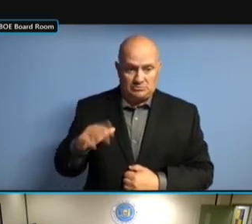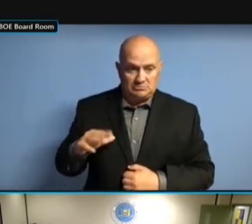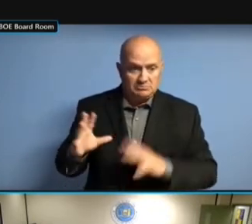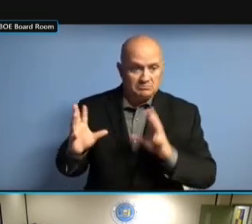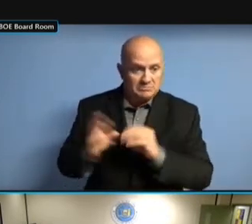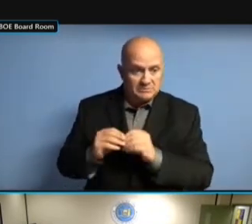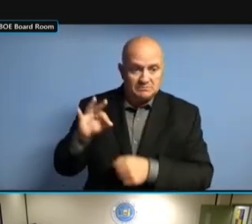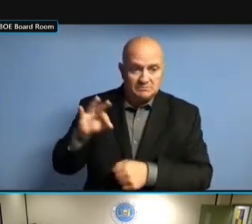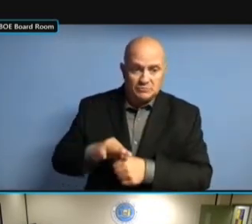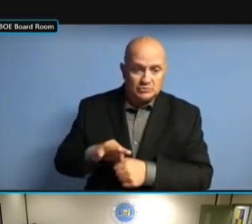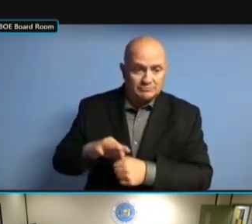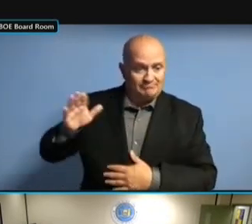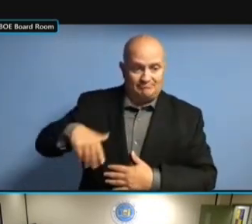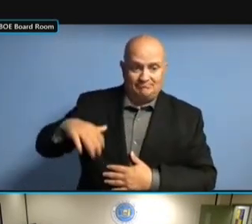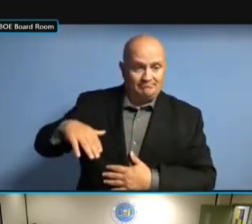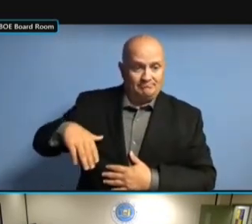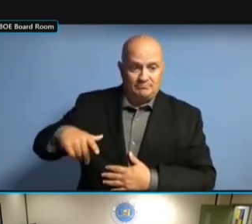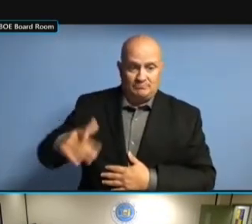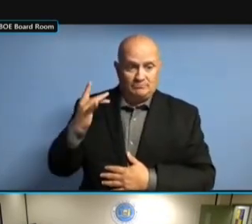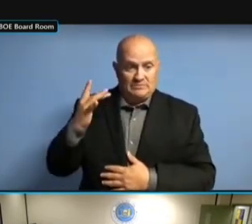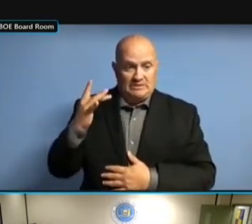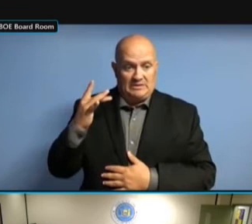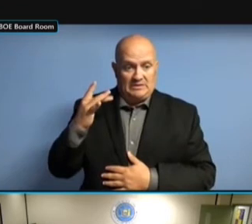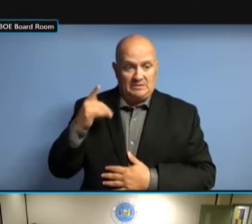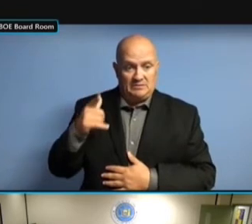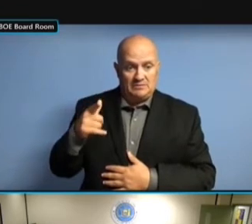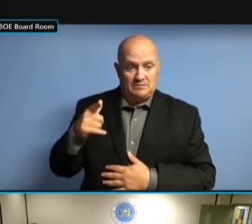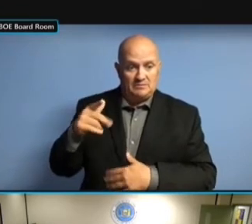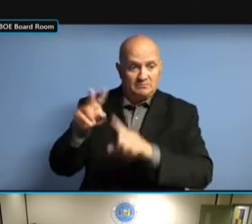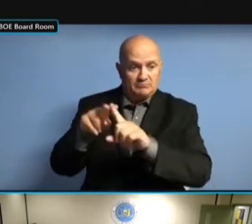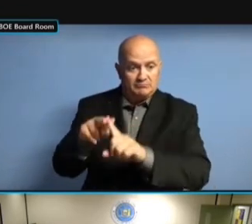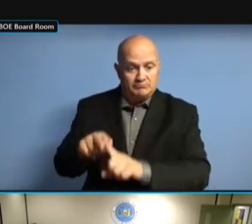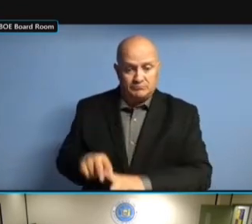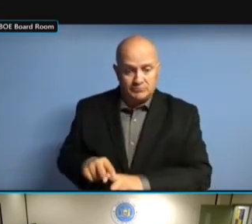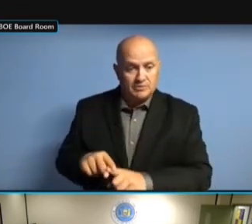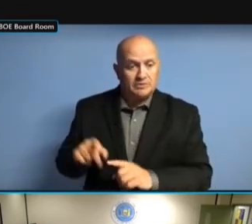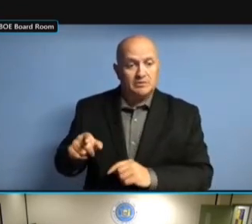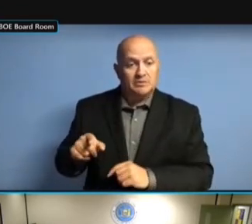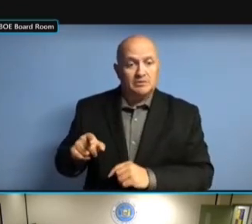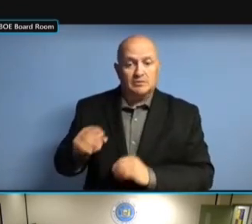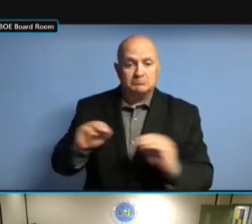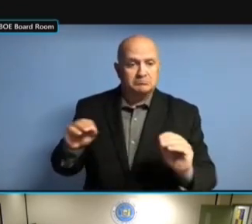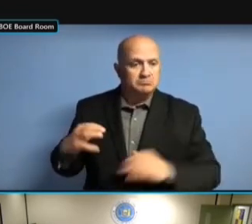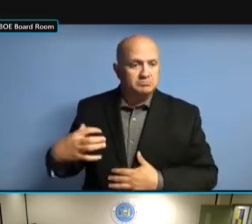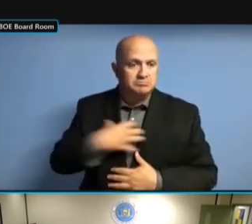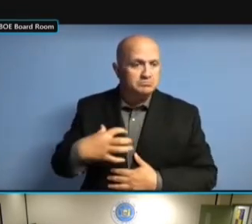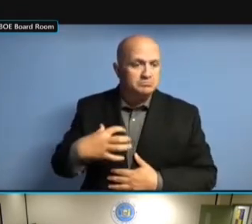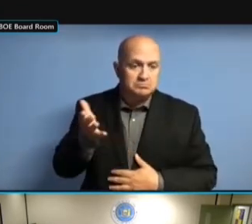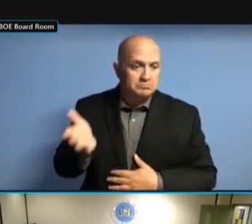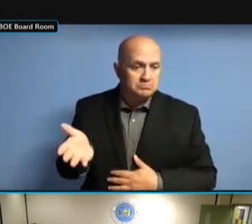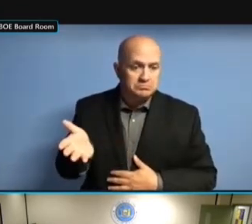CONVENTION. THERE IS NO MIAMI PRIMA BE FAIR CONVENTION. THERE IS NO MIAMI PRIMA BE FAIR- CONVENTION. THERE IS NO MIAMI PRIMA BE FAIR THERE IS NO MIAMI PRIMA BE FAIR THERE IS NO MIAMI PRIMA BE FAIR PRIMA THERE IS NO MIAMI PRIMA BE FAIR PRIMA FACIE